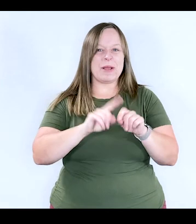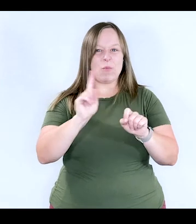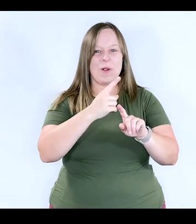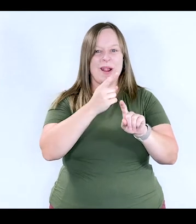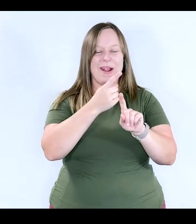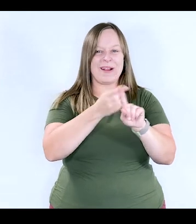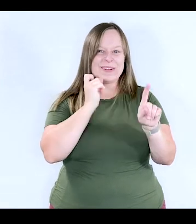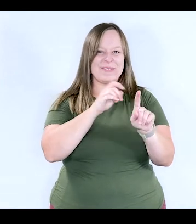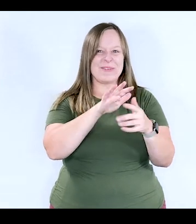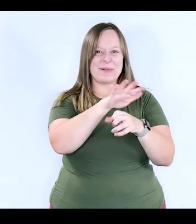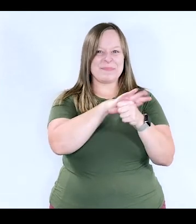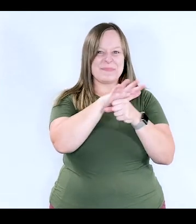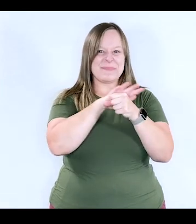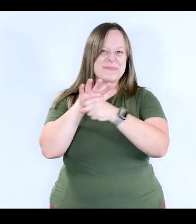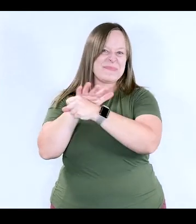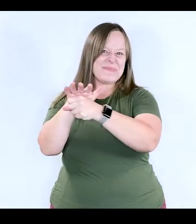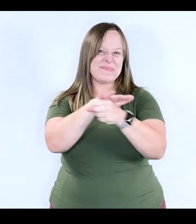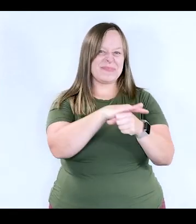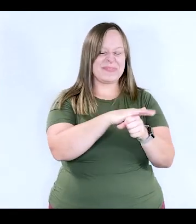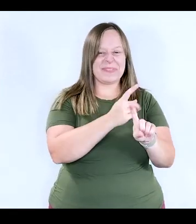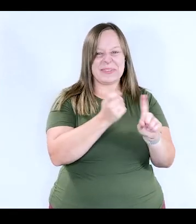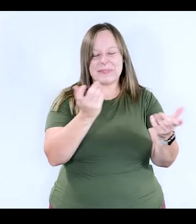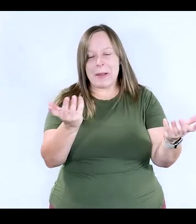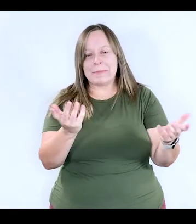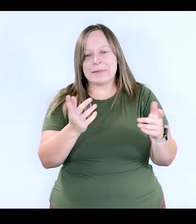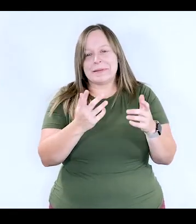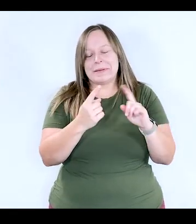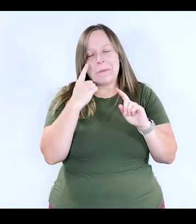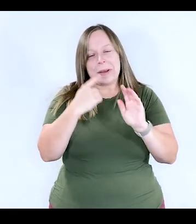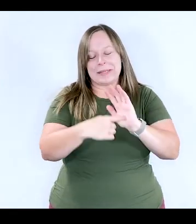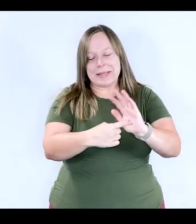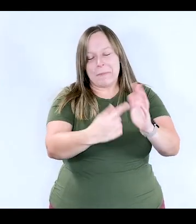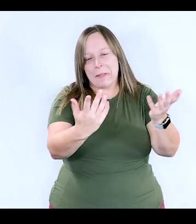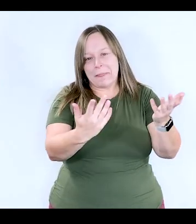depending on which Latin American country you ask. So that's just an example.